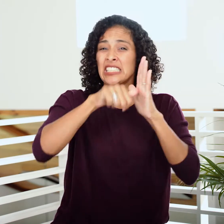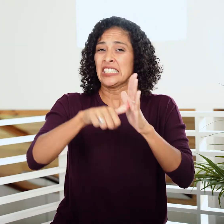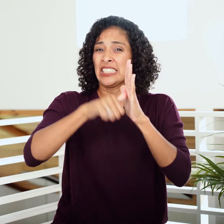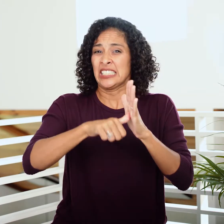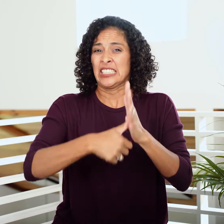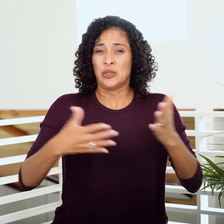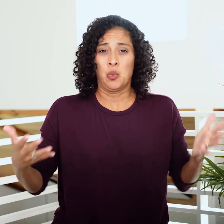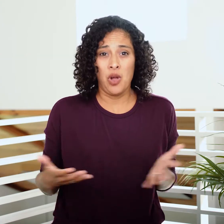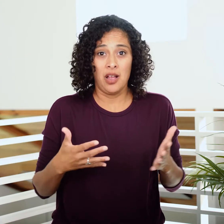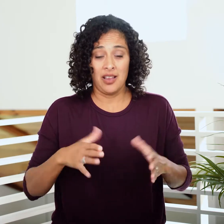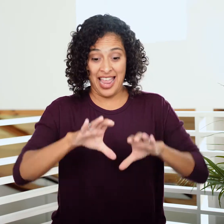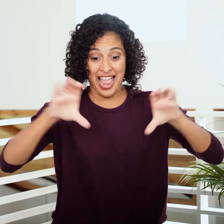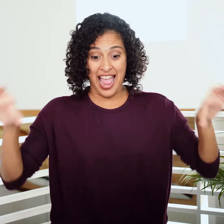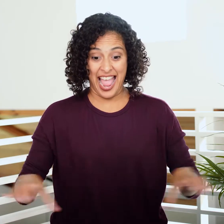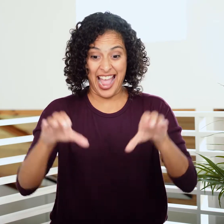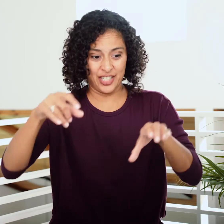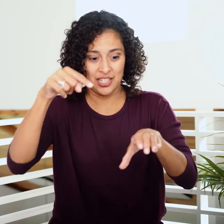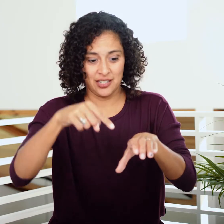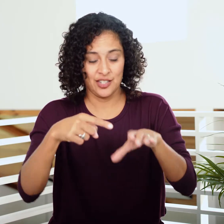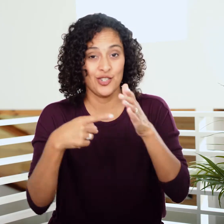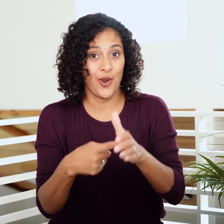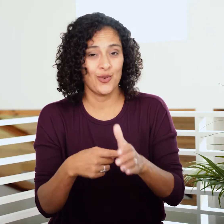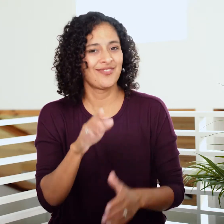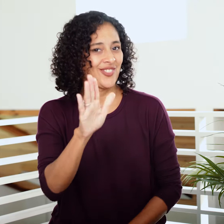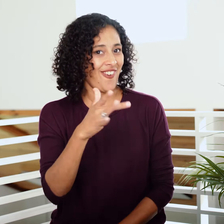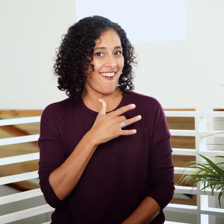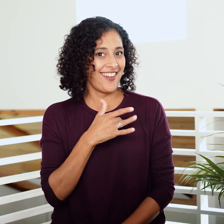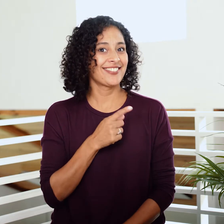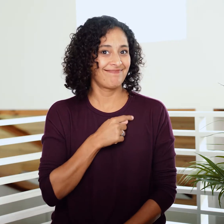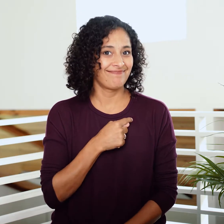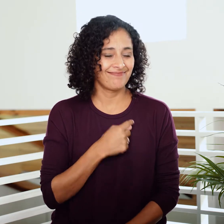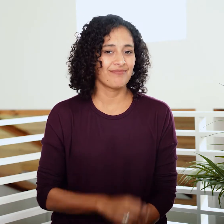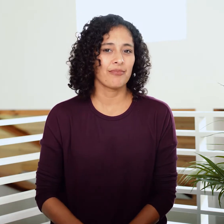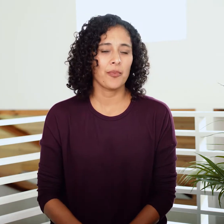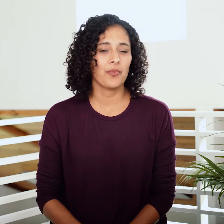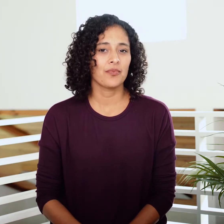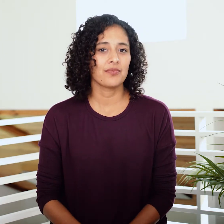He emphasizes the importance of the heart behind our actions.